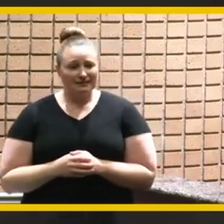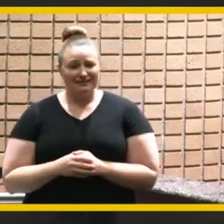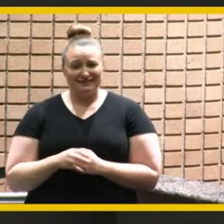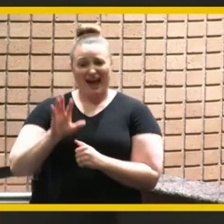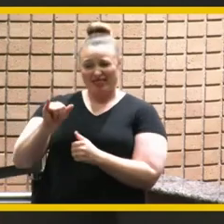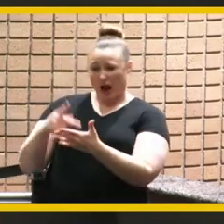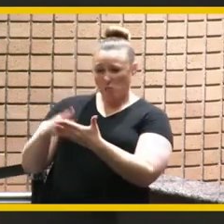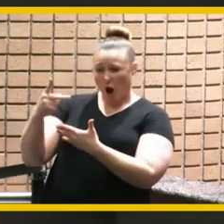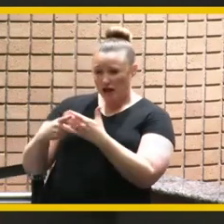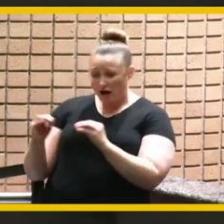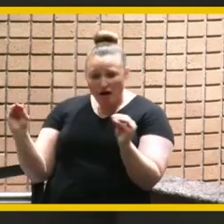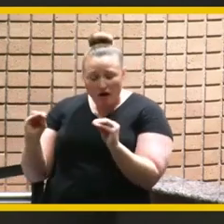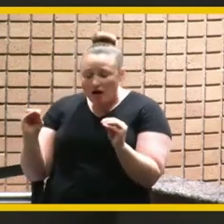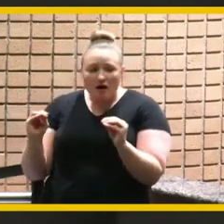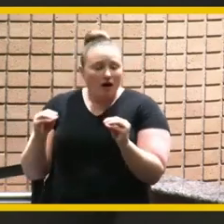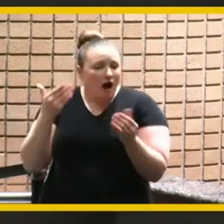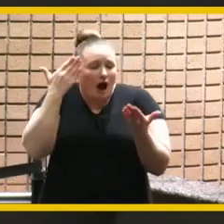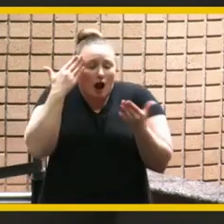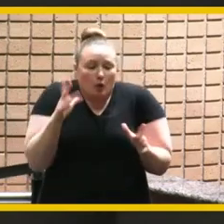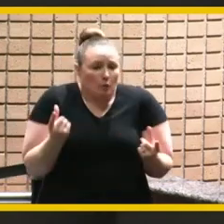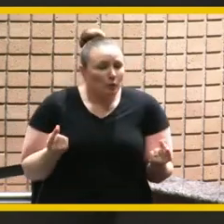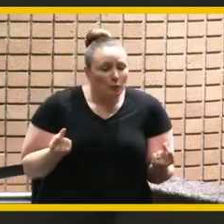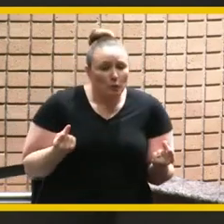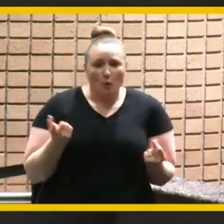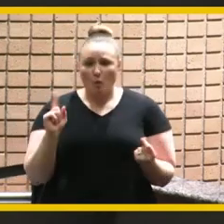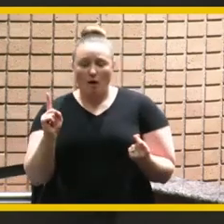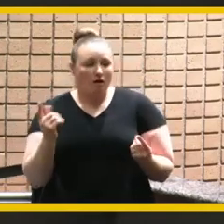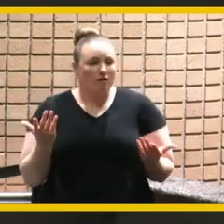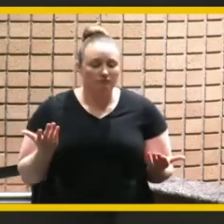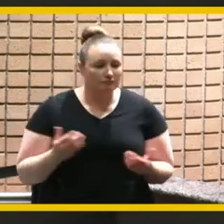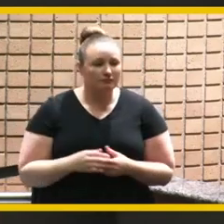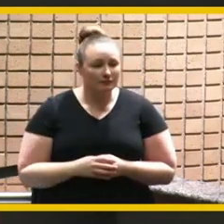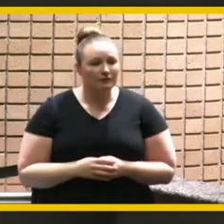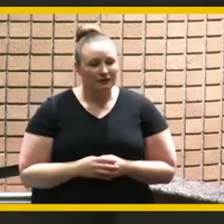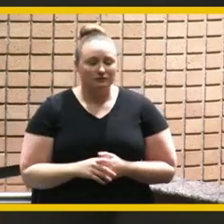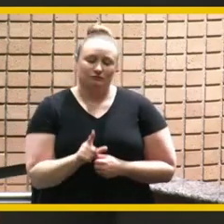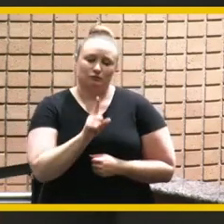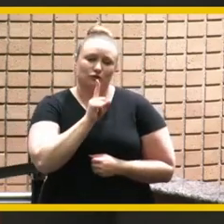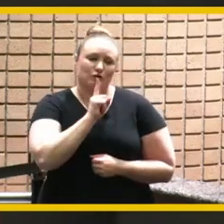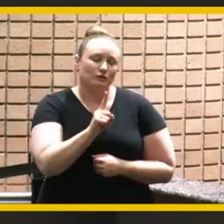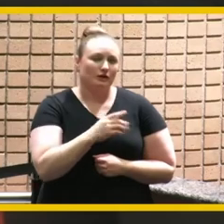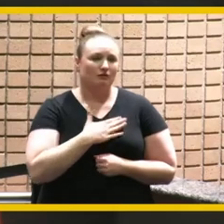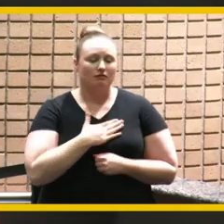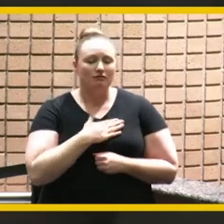this program i don't know where we would be um so i am beyond black my children are